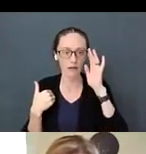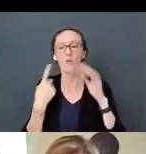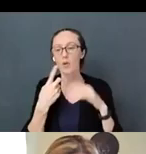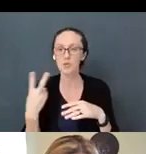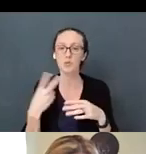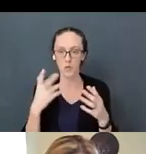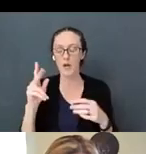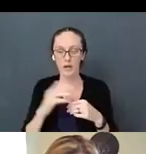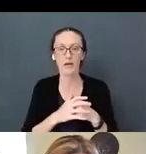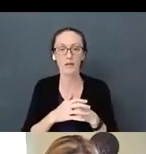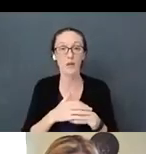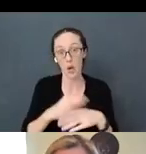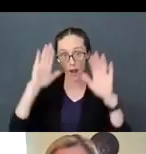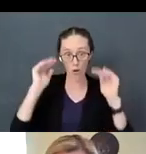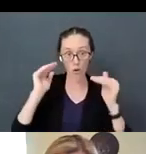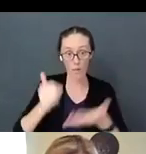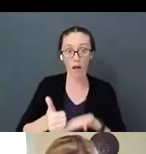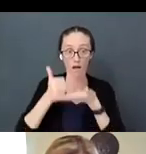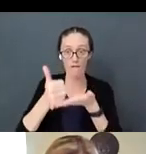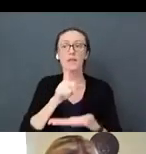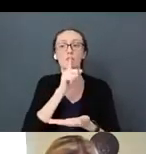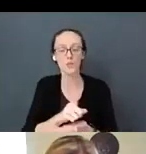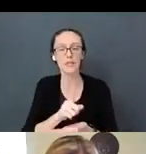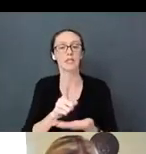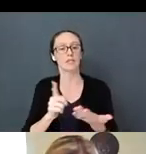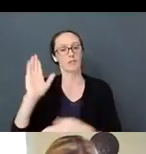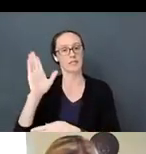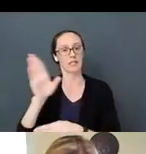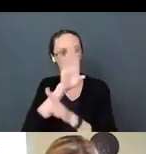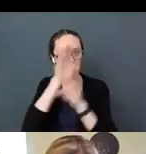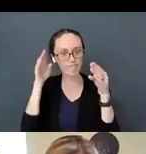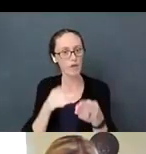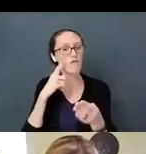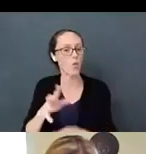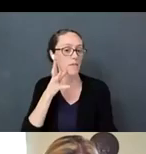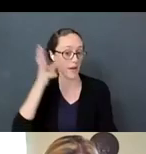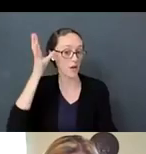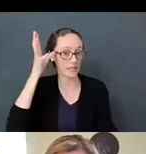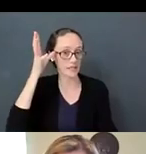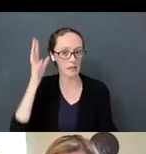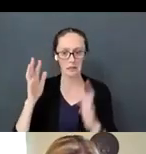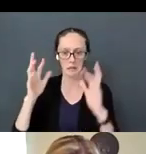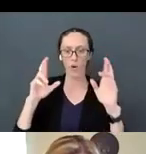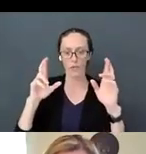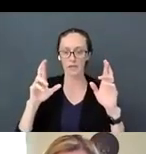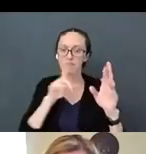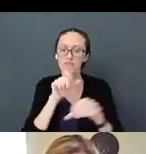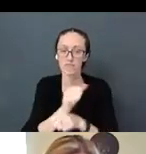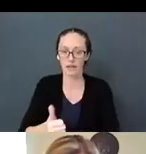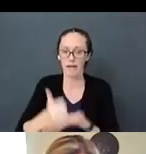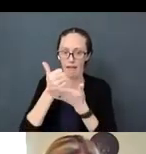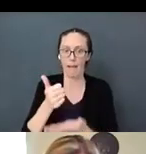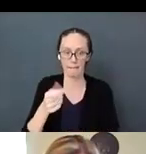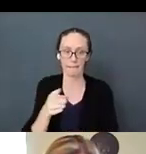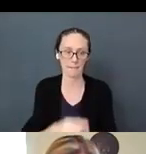So I hope this was helpful. This was really geared towards parents. I’m seeing this question: